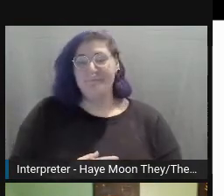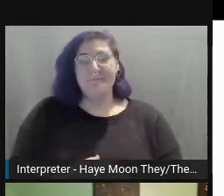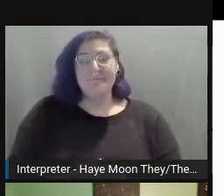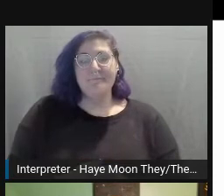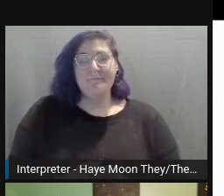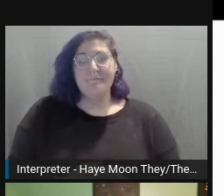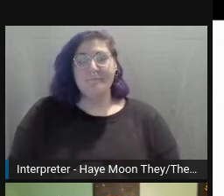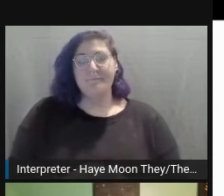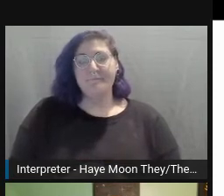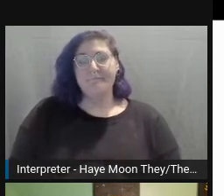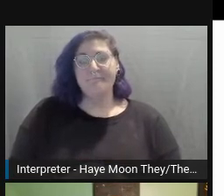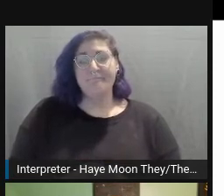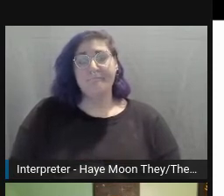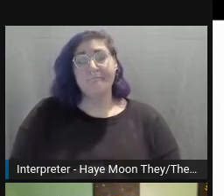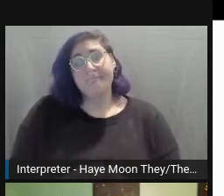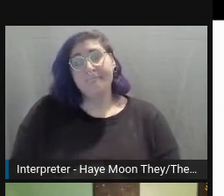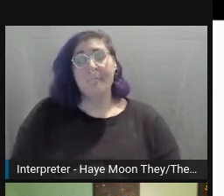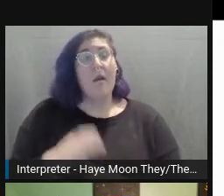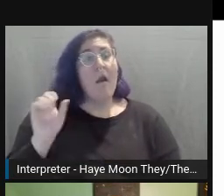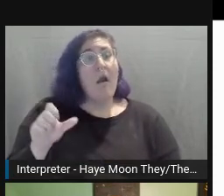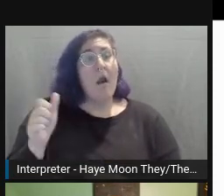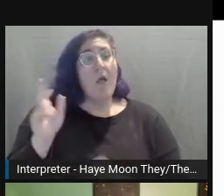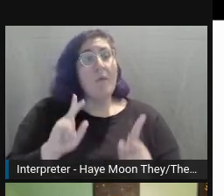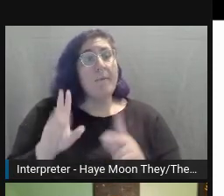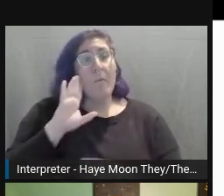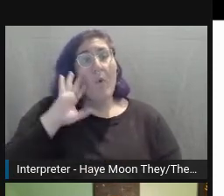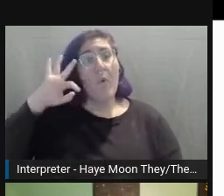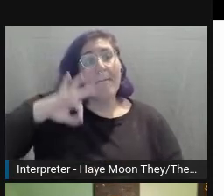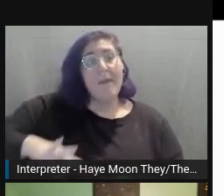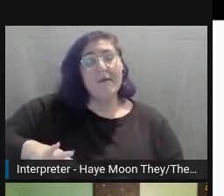Other people that benefit from accessibility are those with visual impairments.